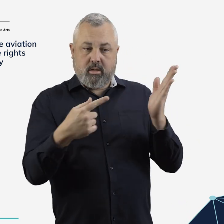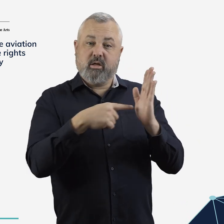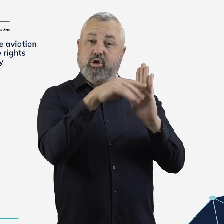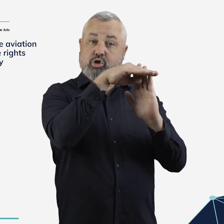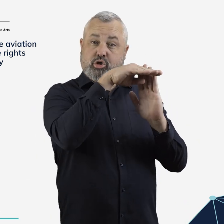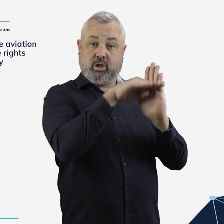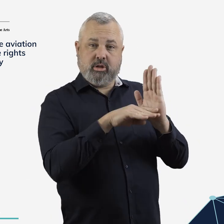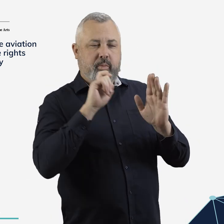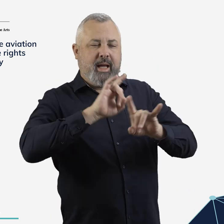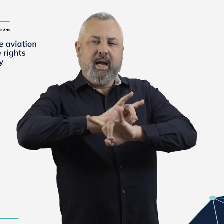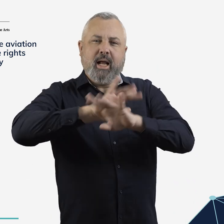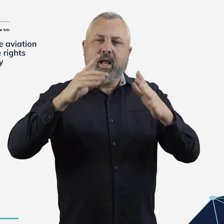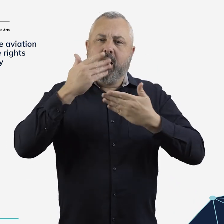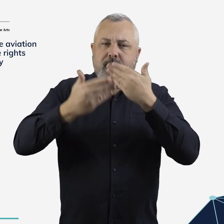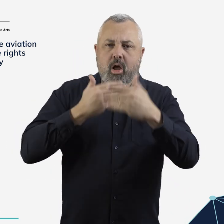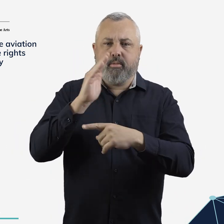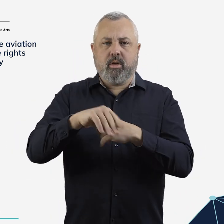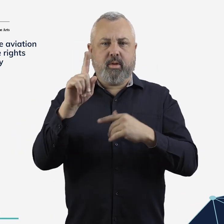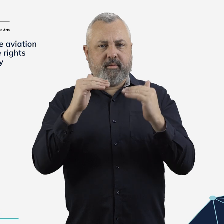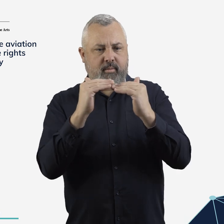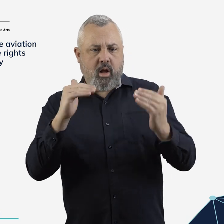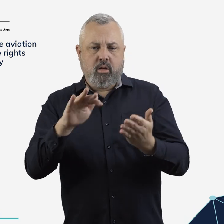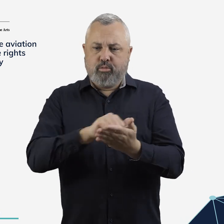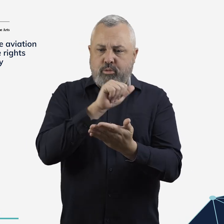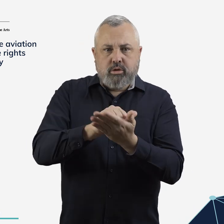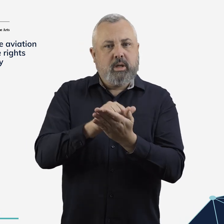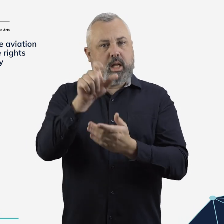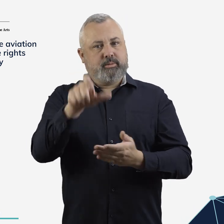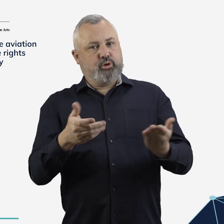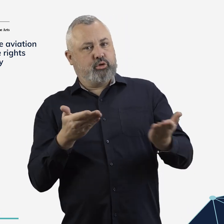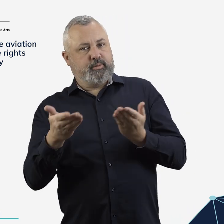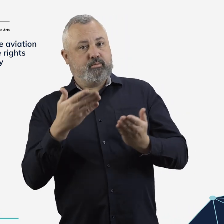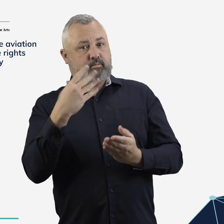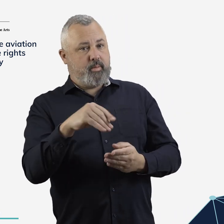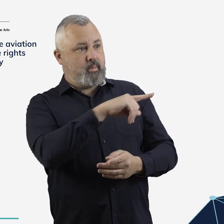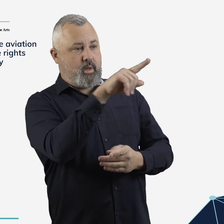The charter will set out what the ombudsperson considers fair and appropriate treatment of customers by